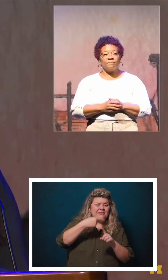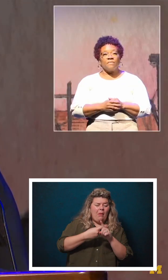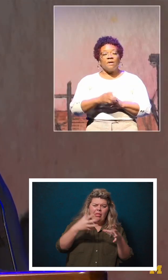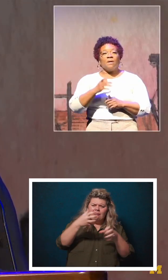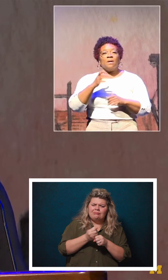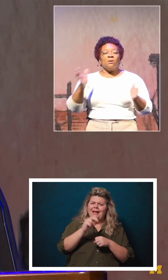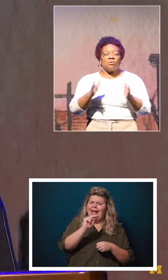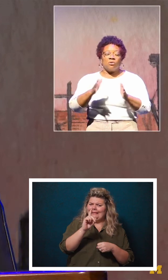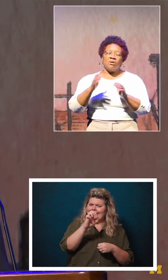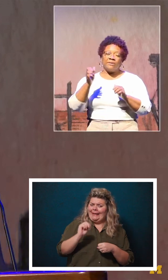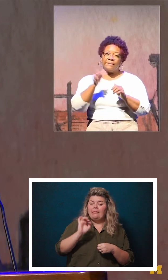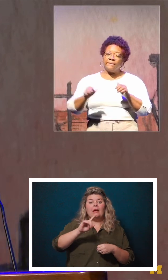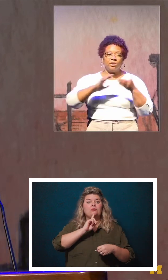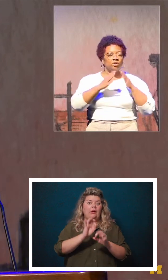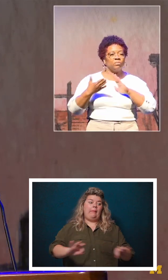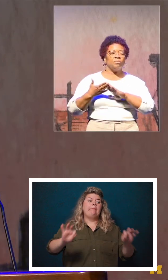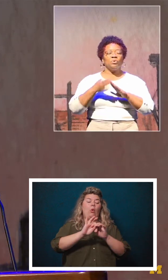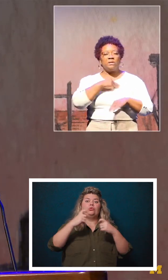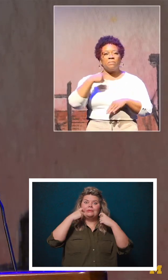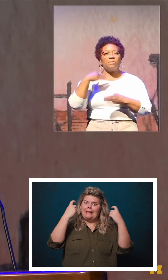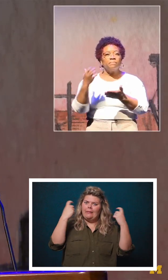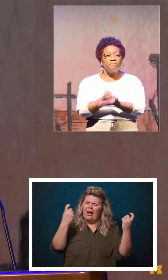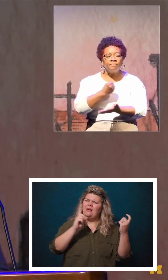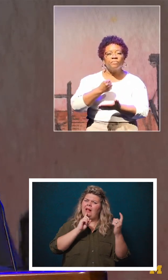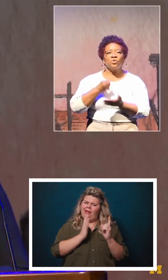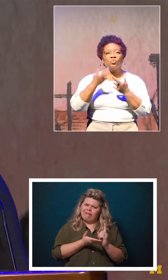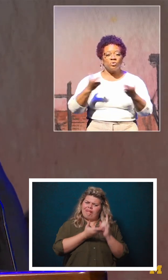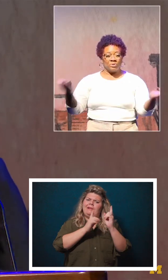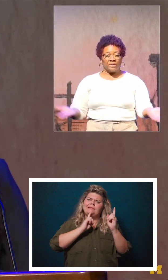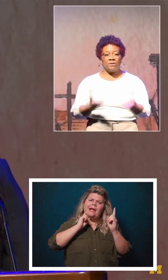is important to celebrate because it really highlights deaf employees as a part of that,